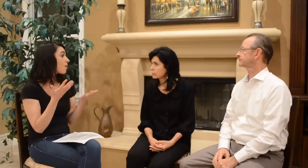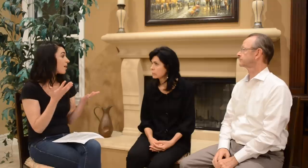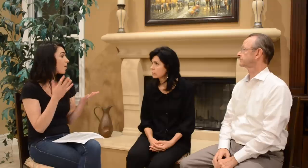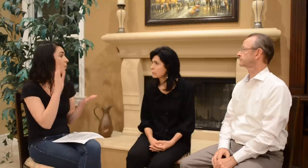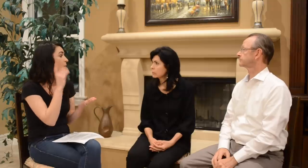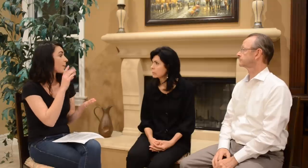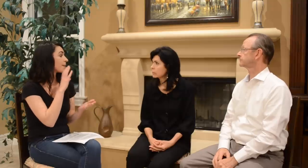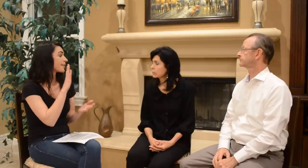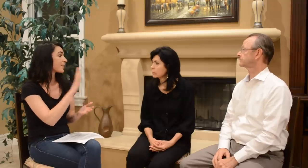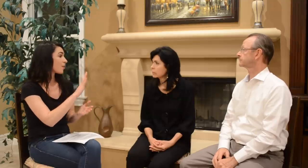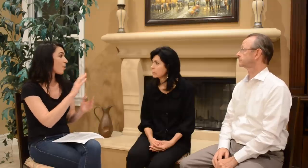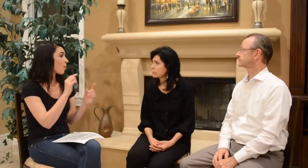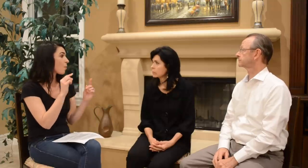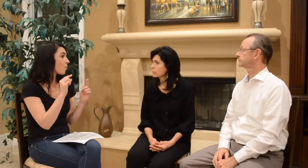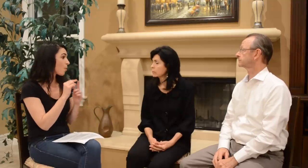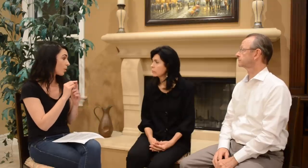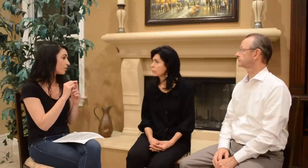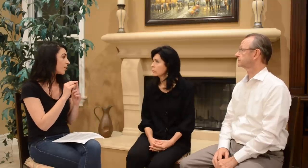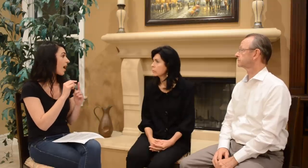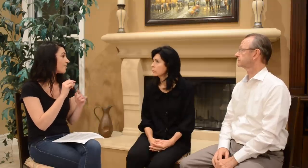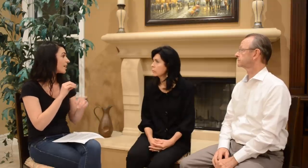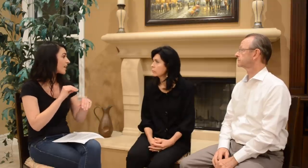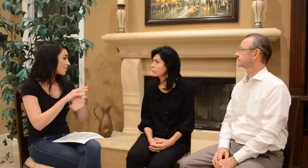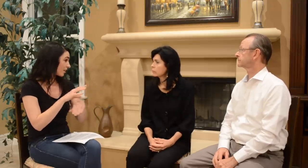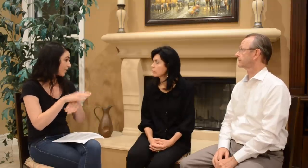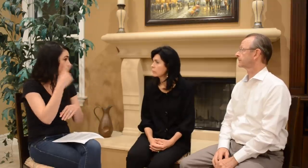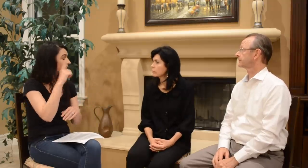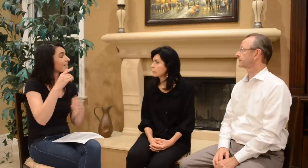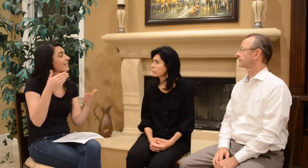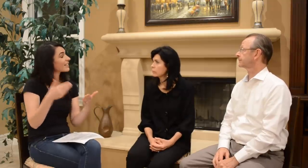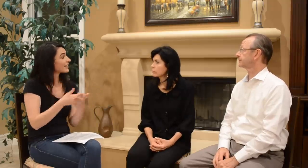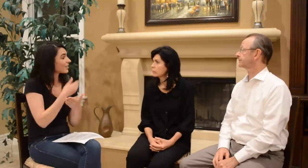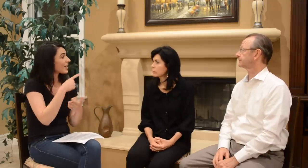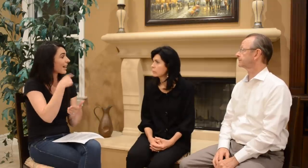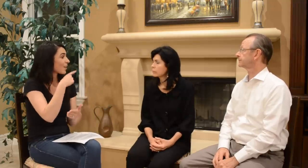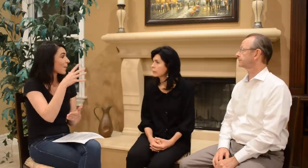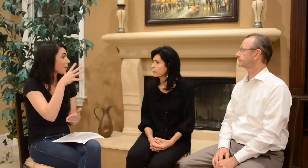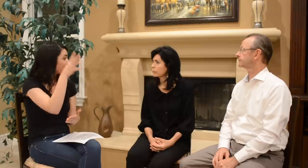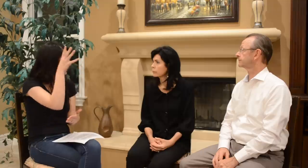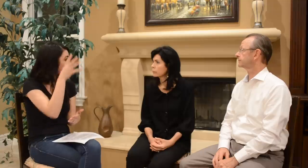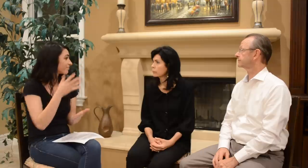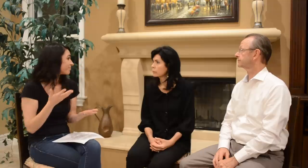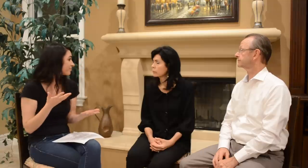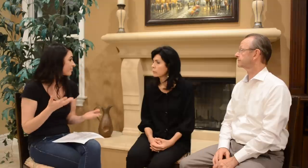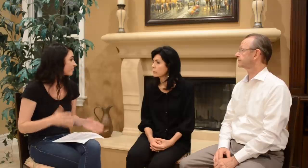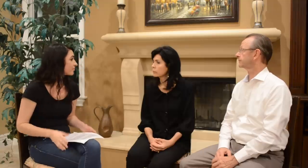What would be your word of advice for new hearing parents?